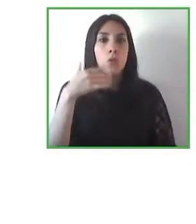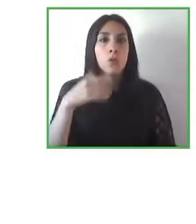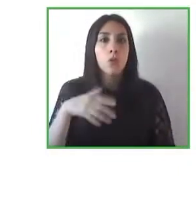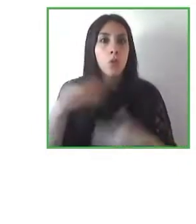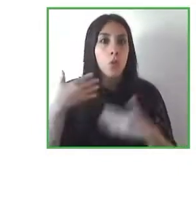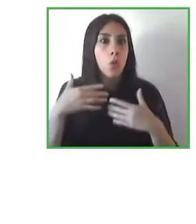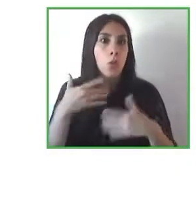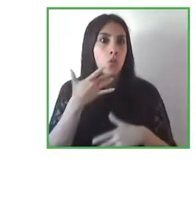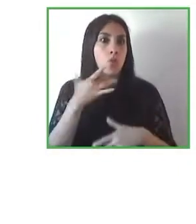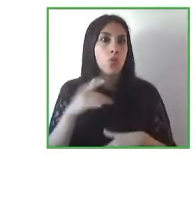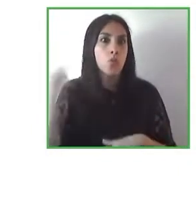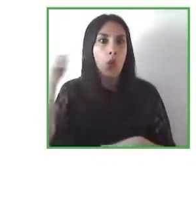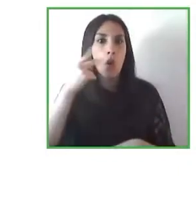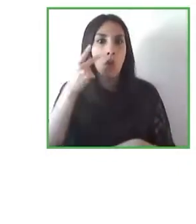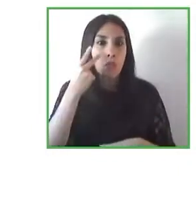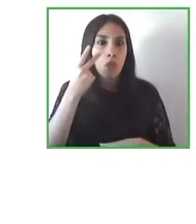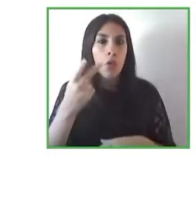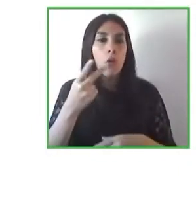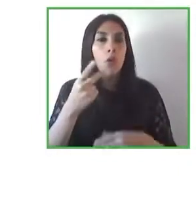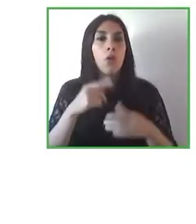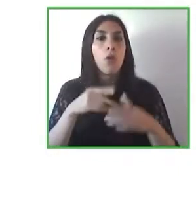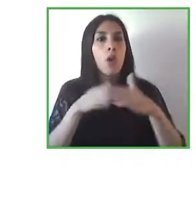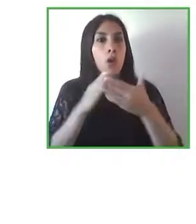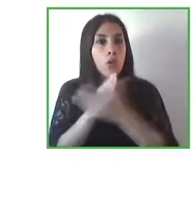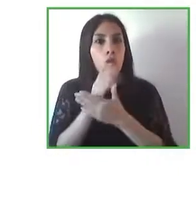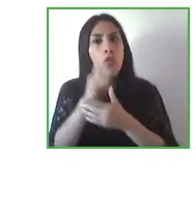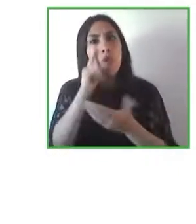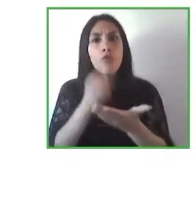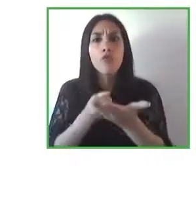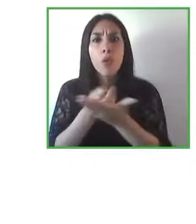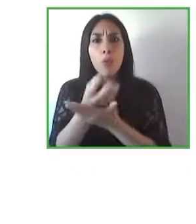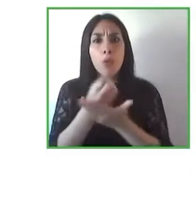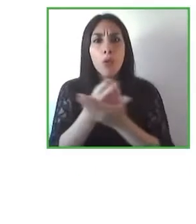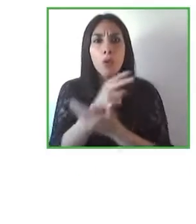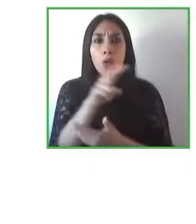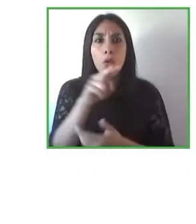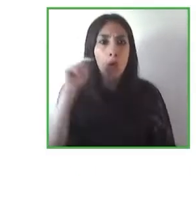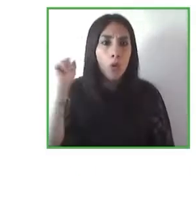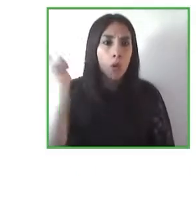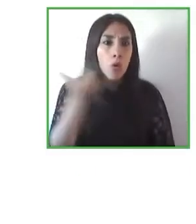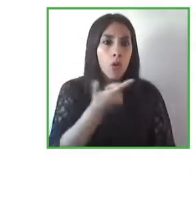need of information to be accessible to be easy to understand for those people who have this